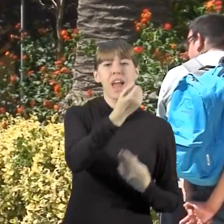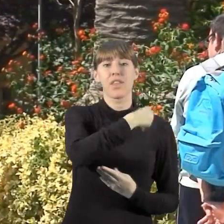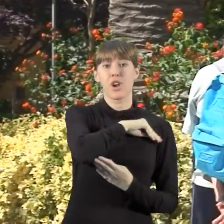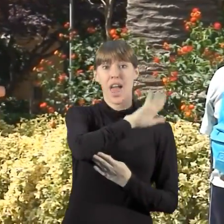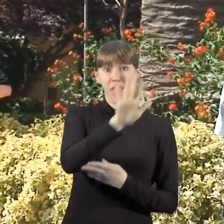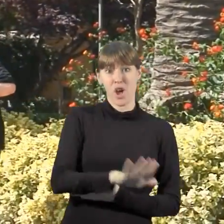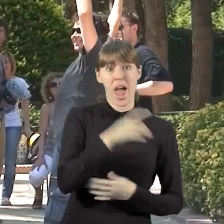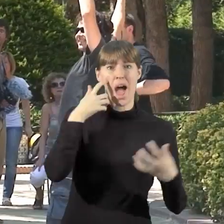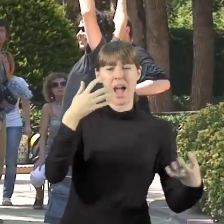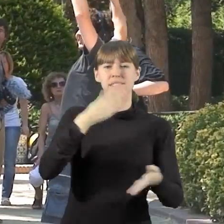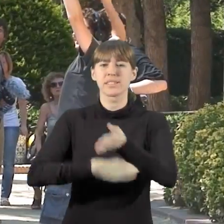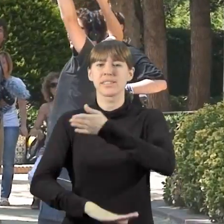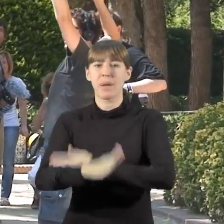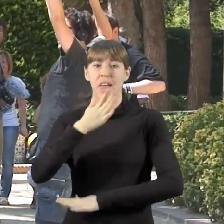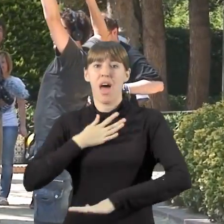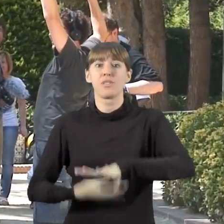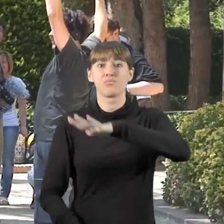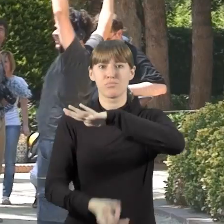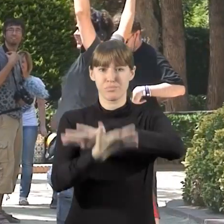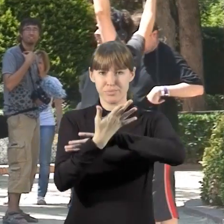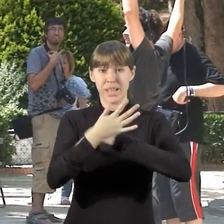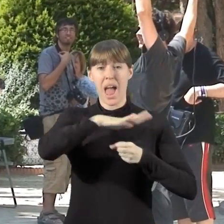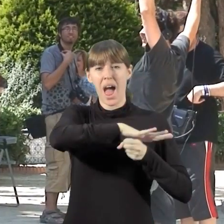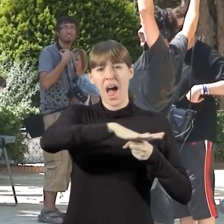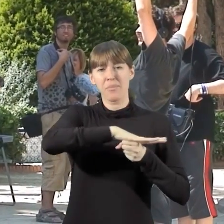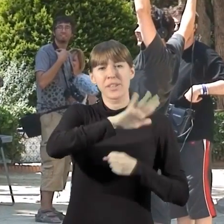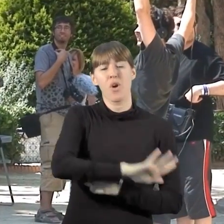An organization of national action, enterprising character and above all, inclusive,